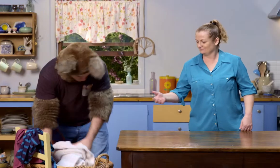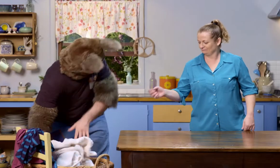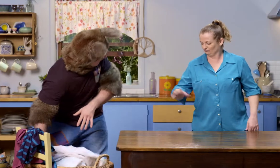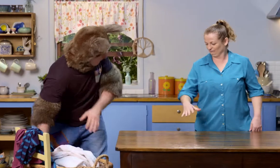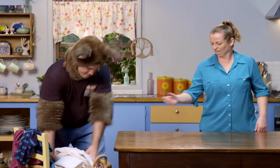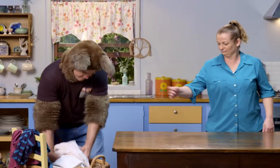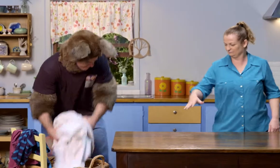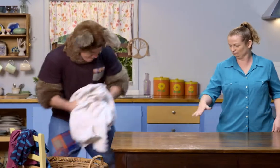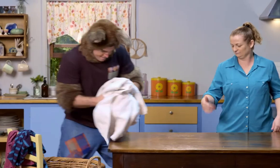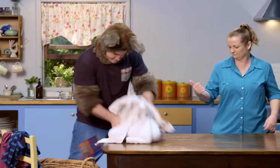Yes, put them on the table.